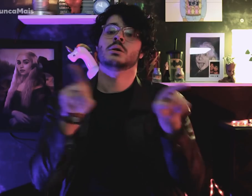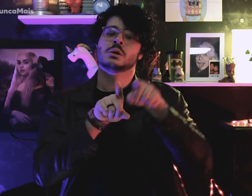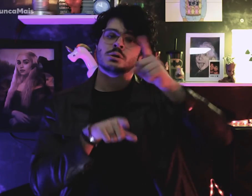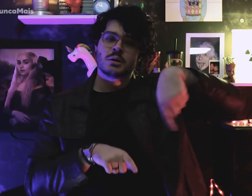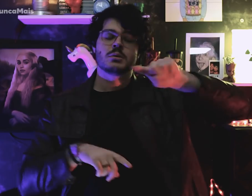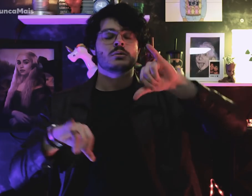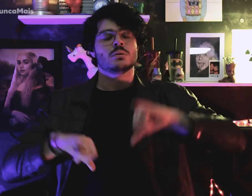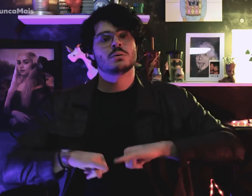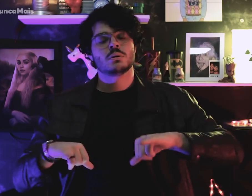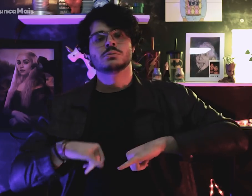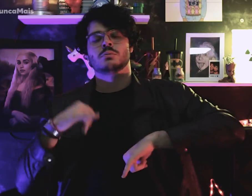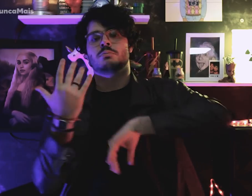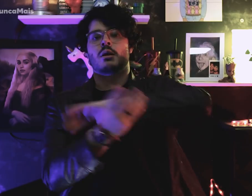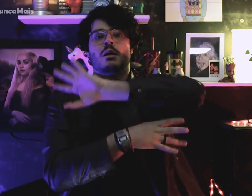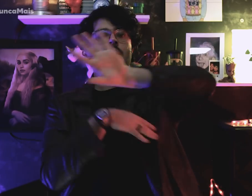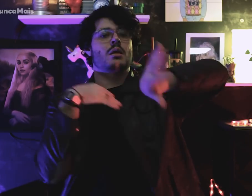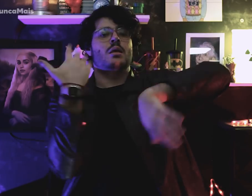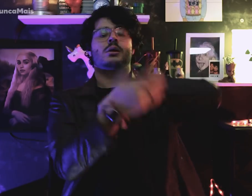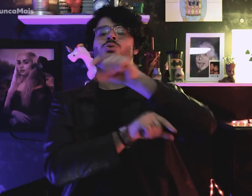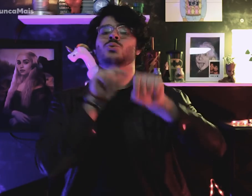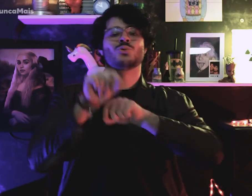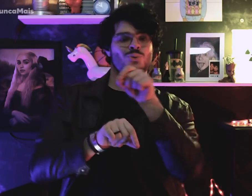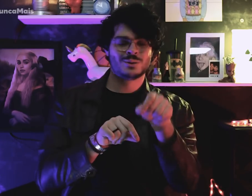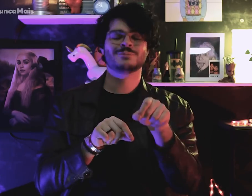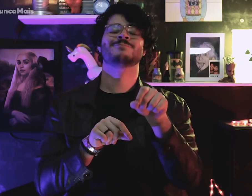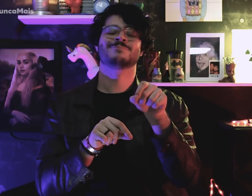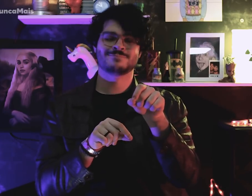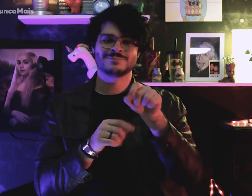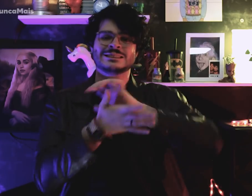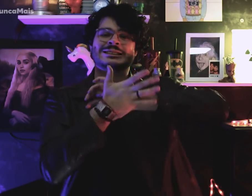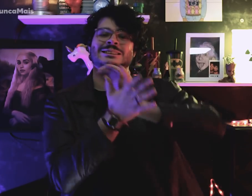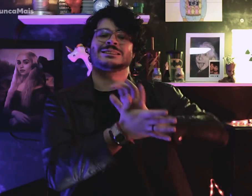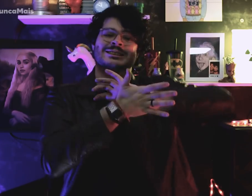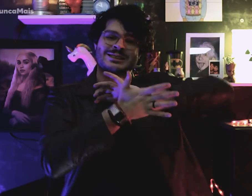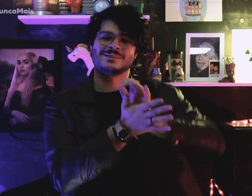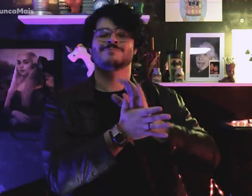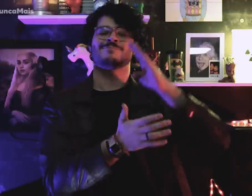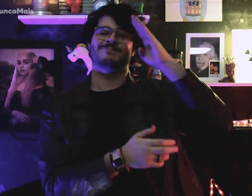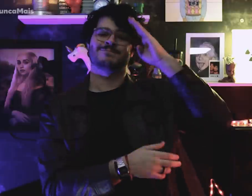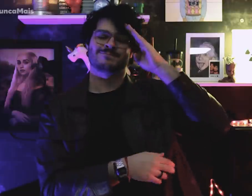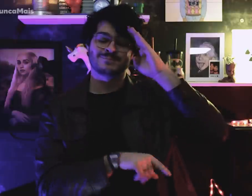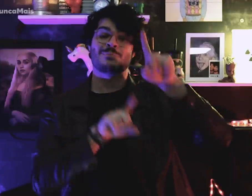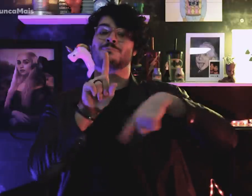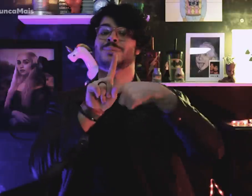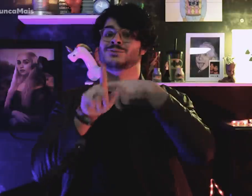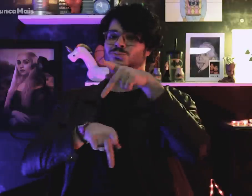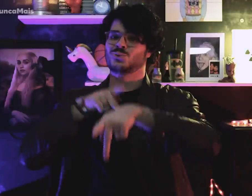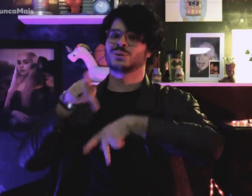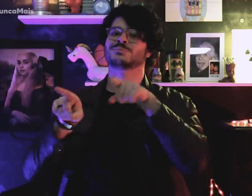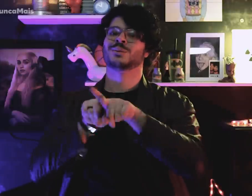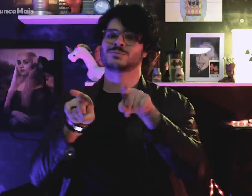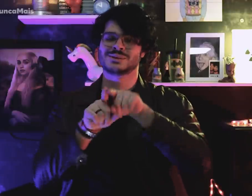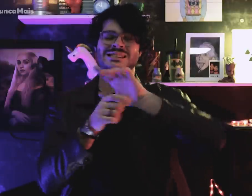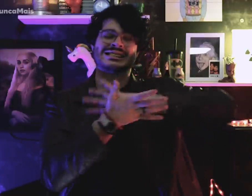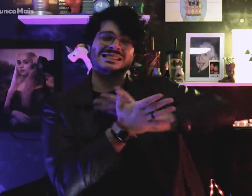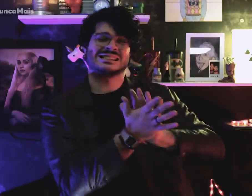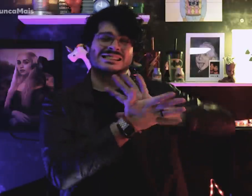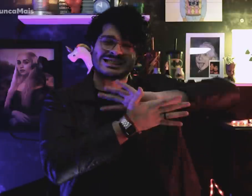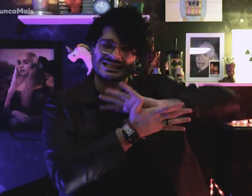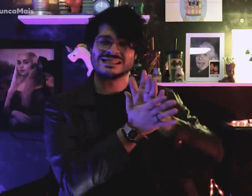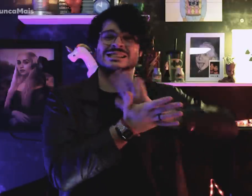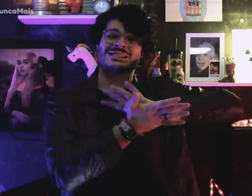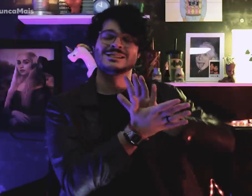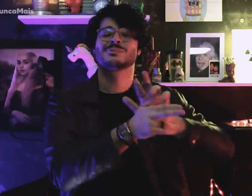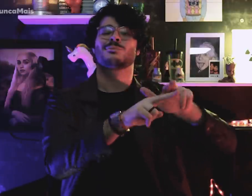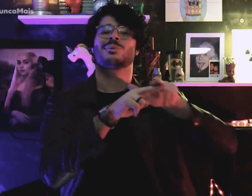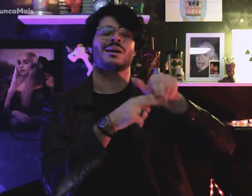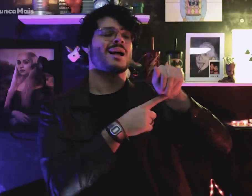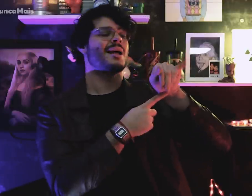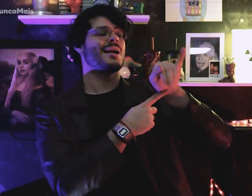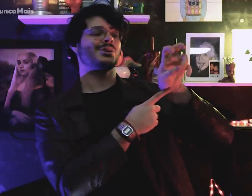e sofrer com a repressão civil-militar nos lugares públicos, por meio do AI-5.